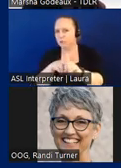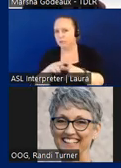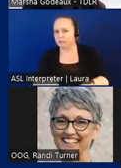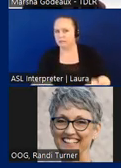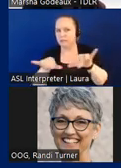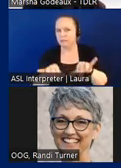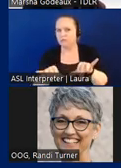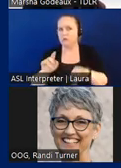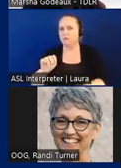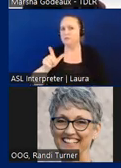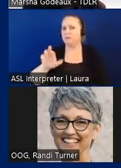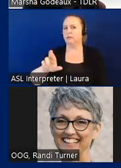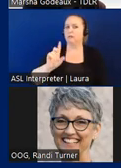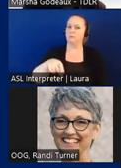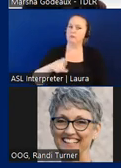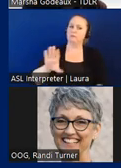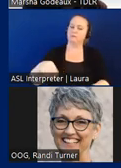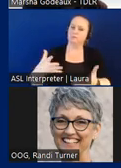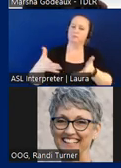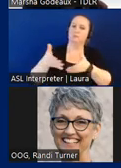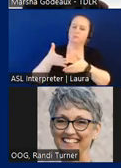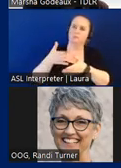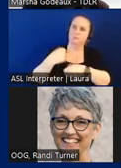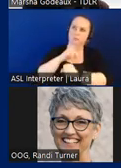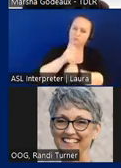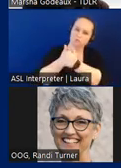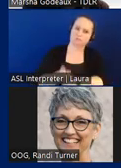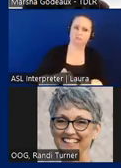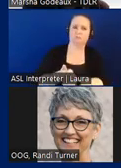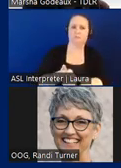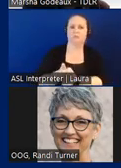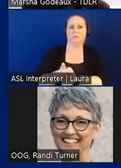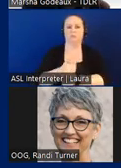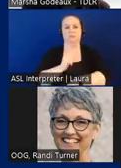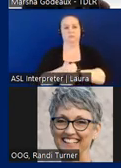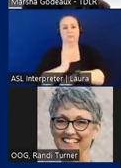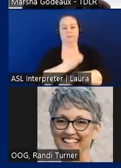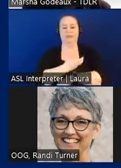an enforcement of such standards it sets up our advisory committee uh requirements